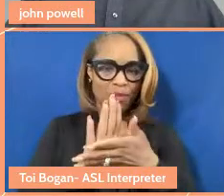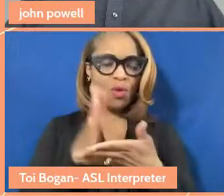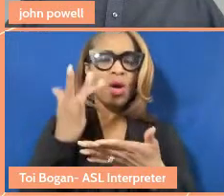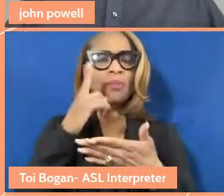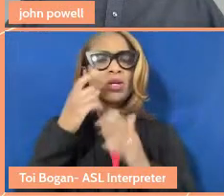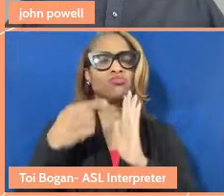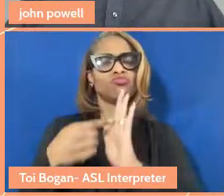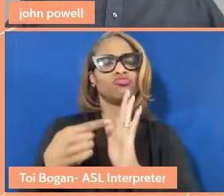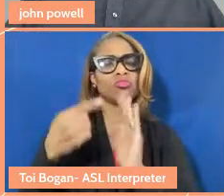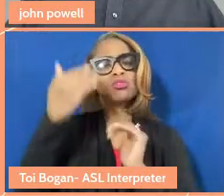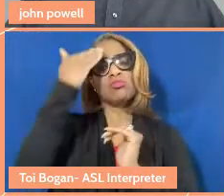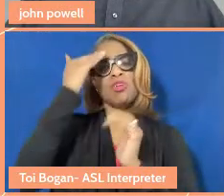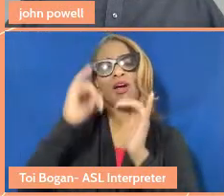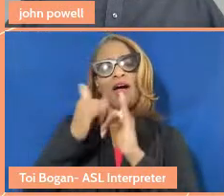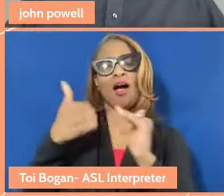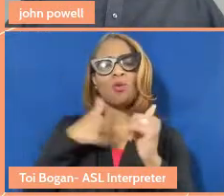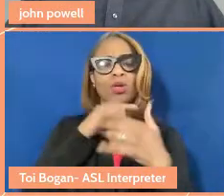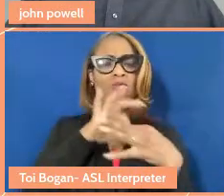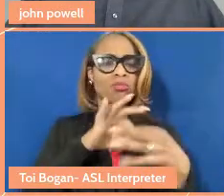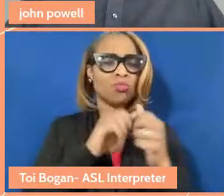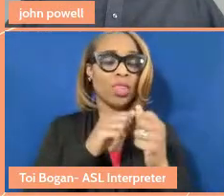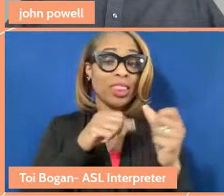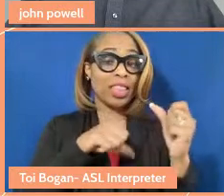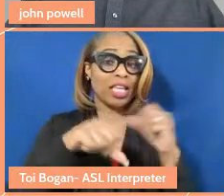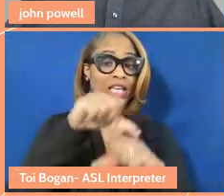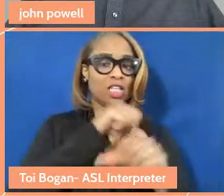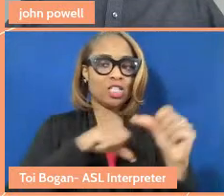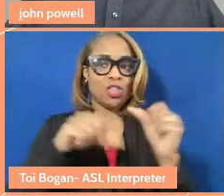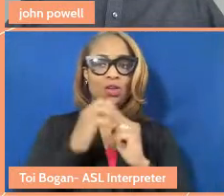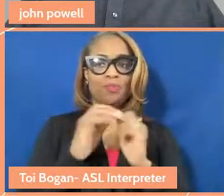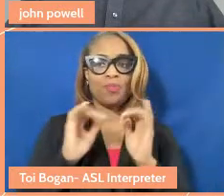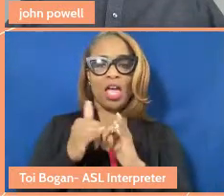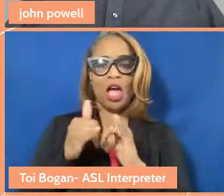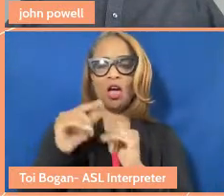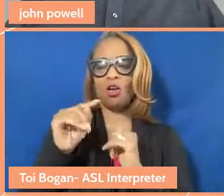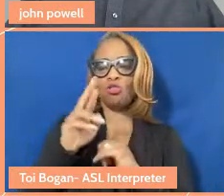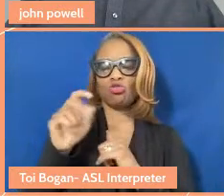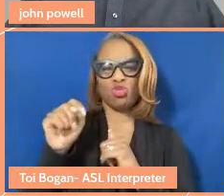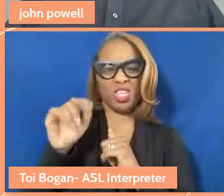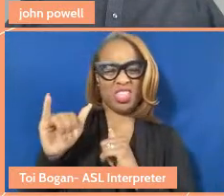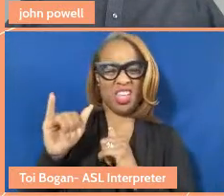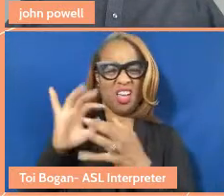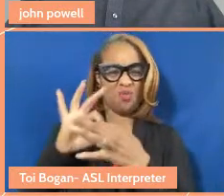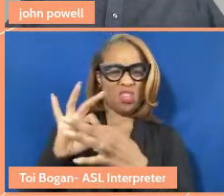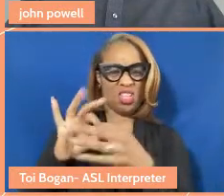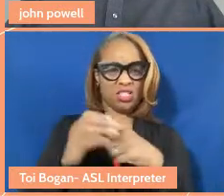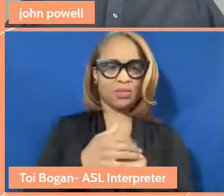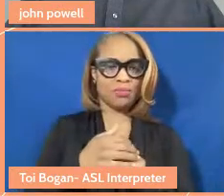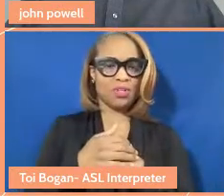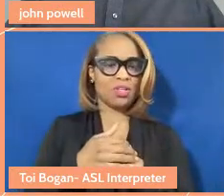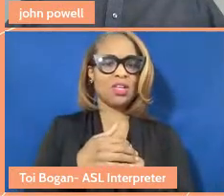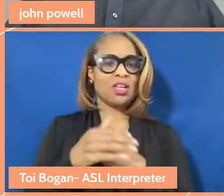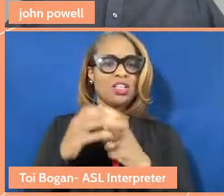acknowledgement of how we are in relationship to each other and how we treat those relationships, right? Is it one of kind of extraction? I'm going to get everything I can for myself